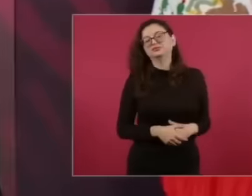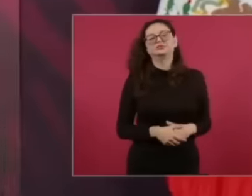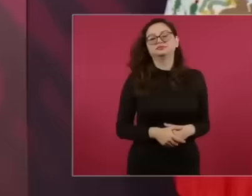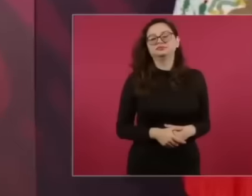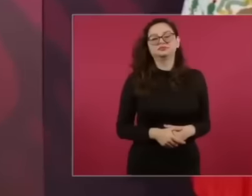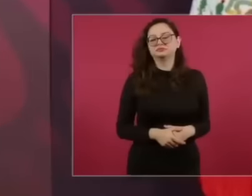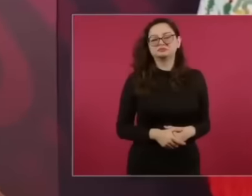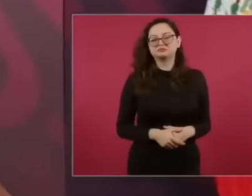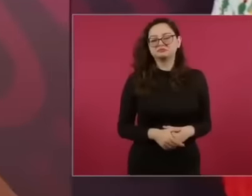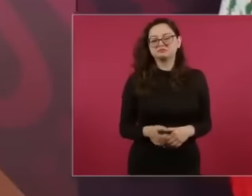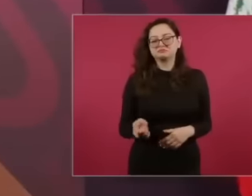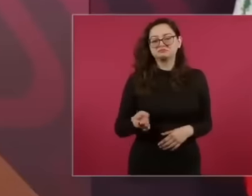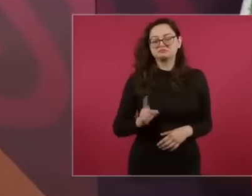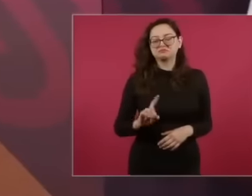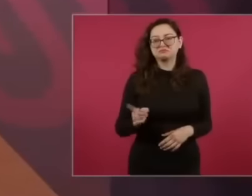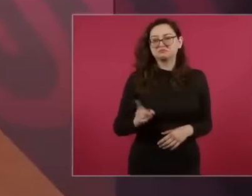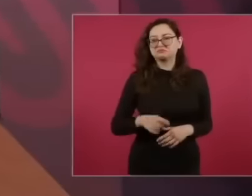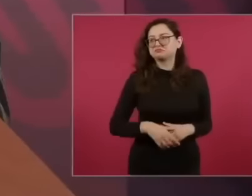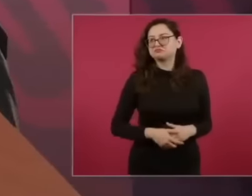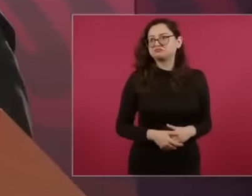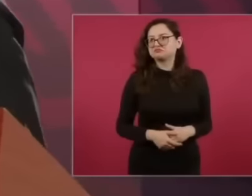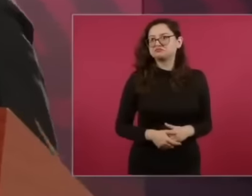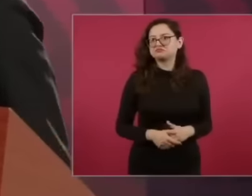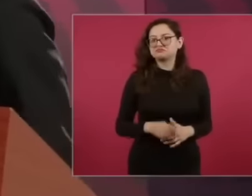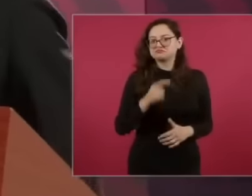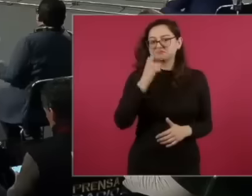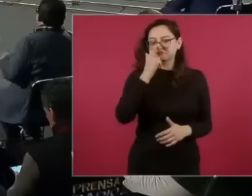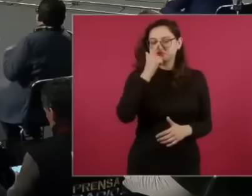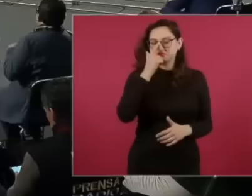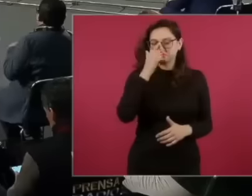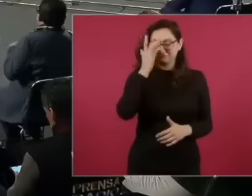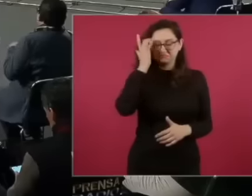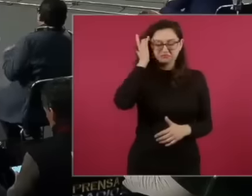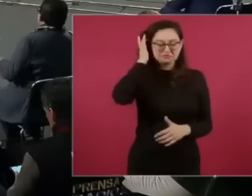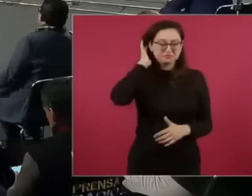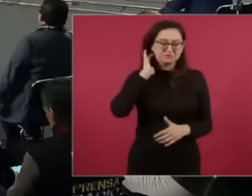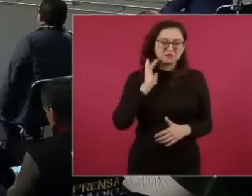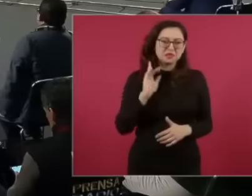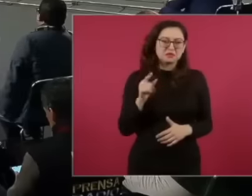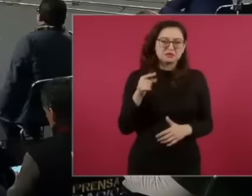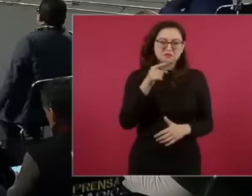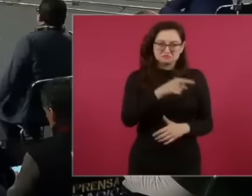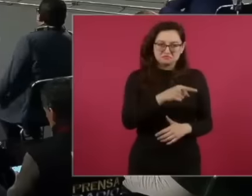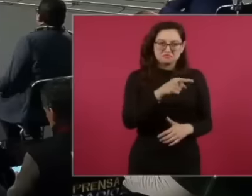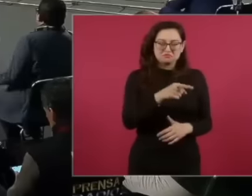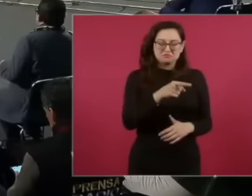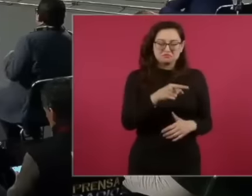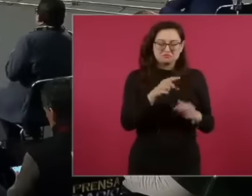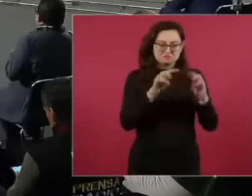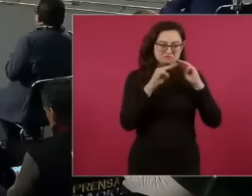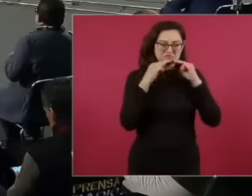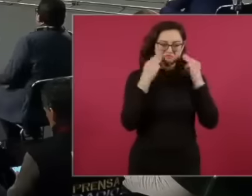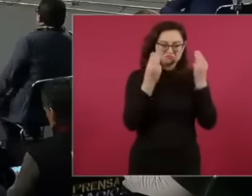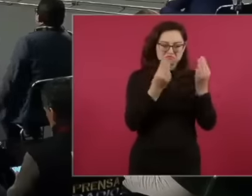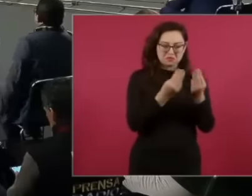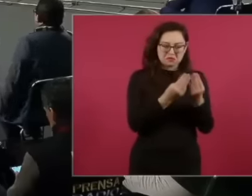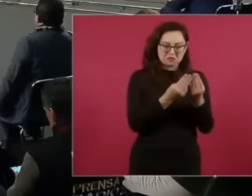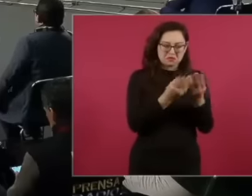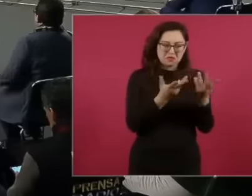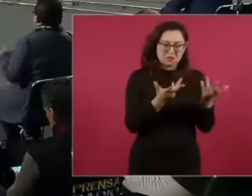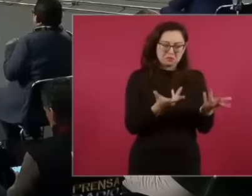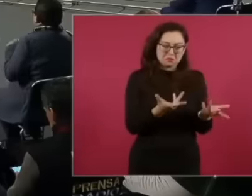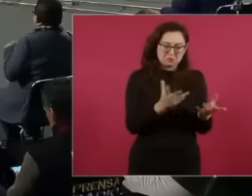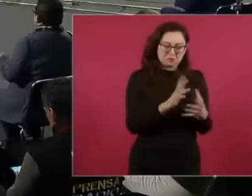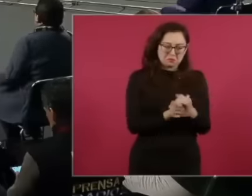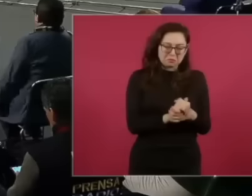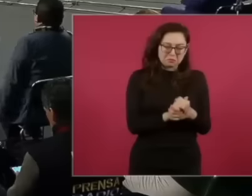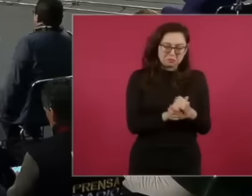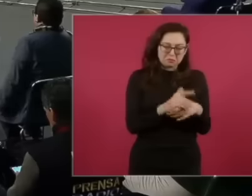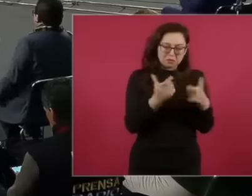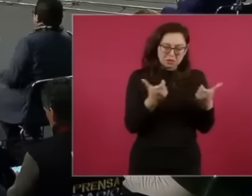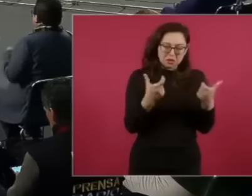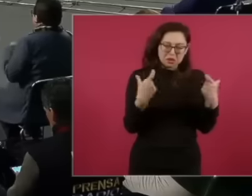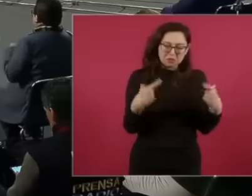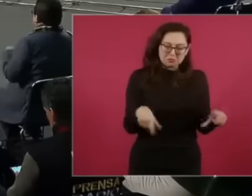guzm lo In terms of baseball, he played in the